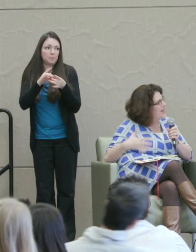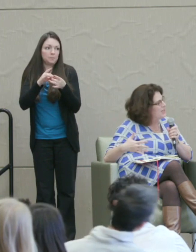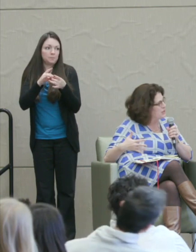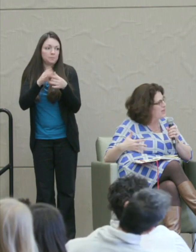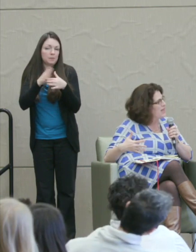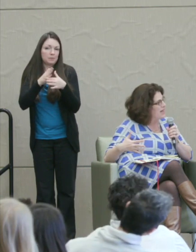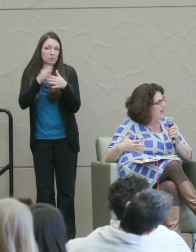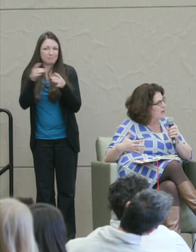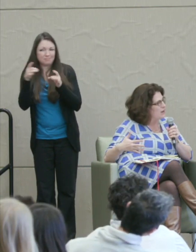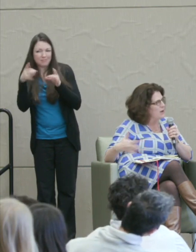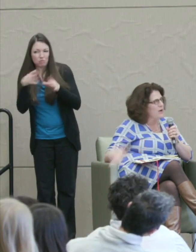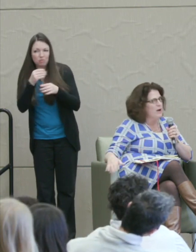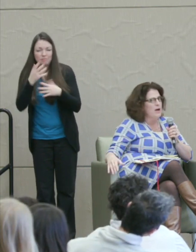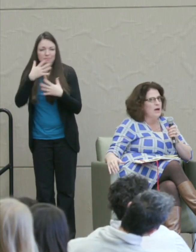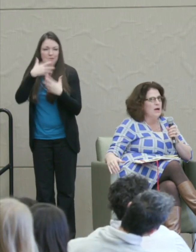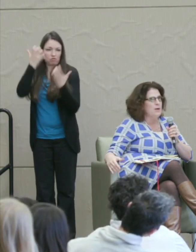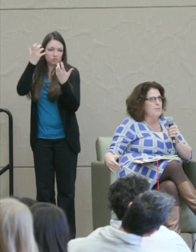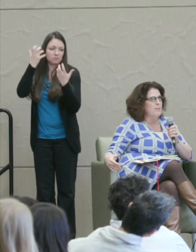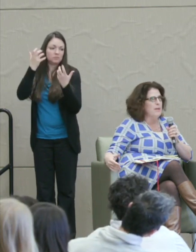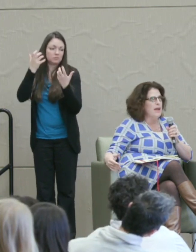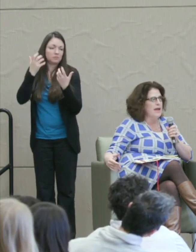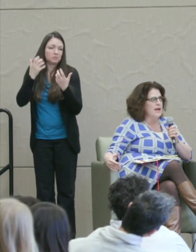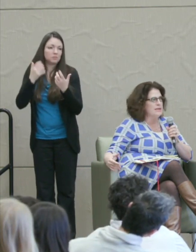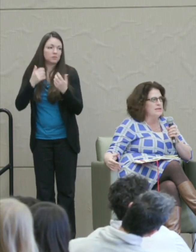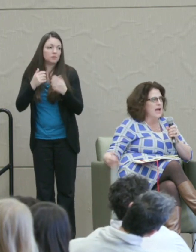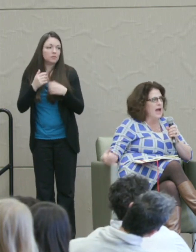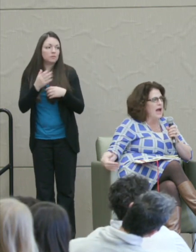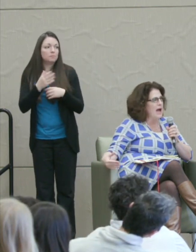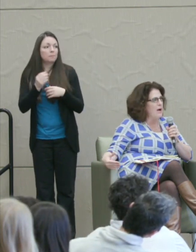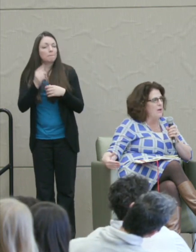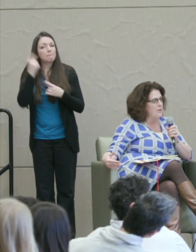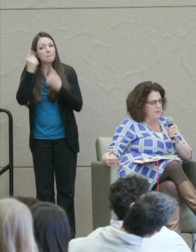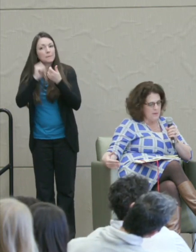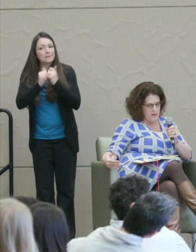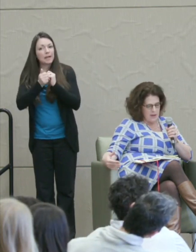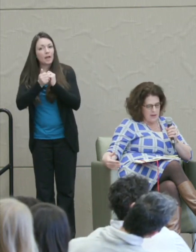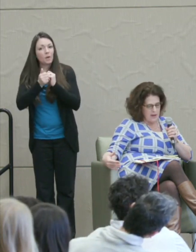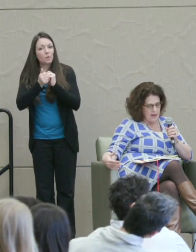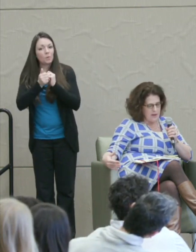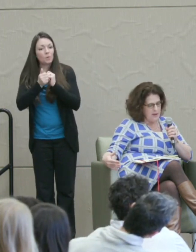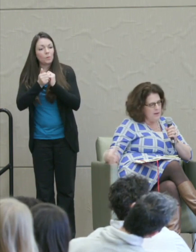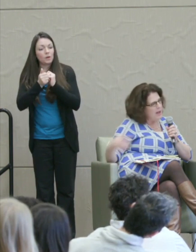hatred and anger.